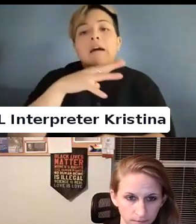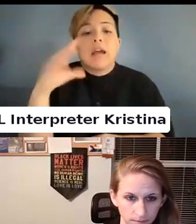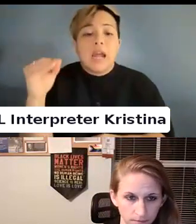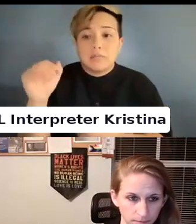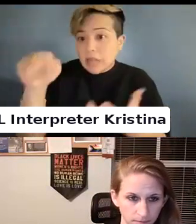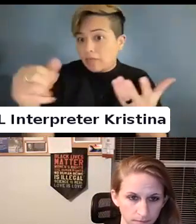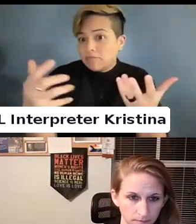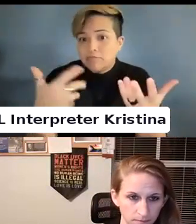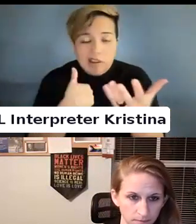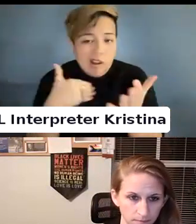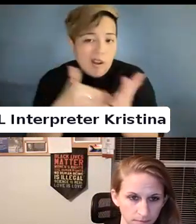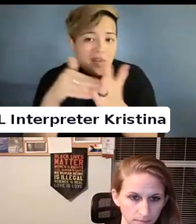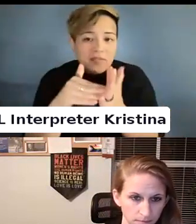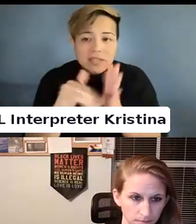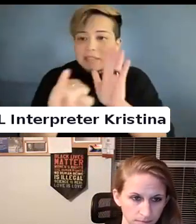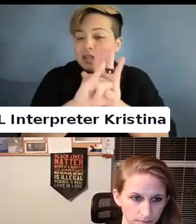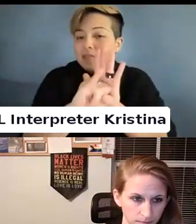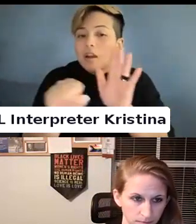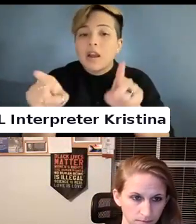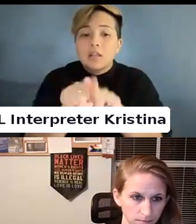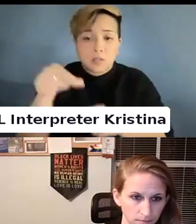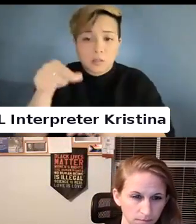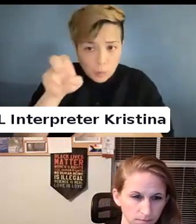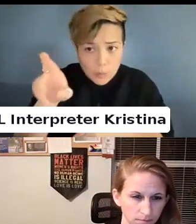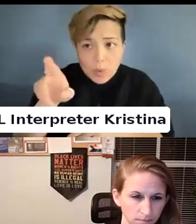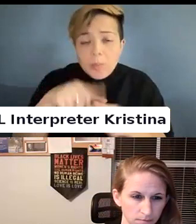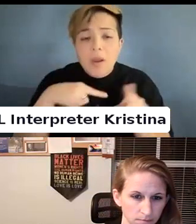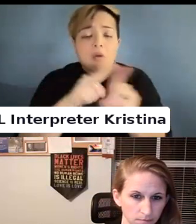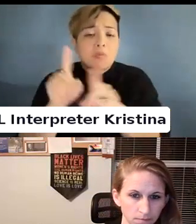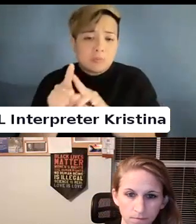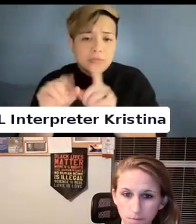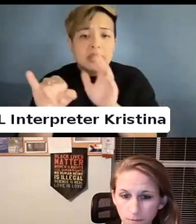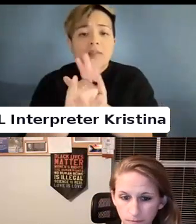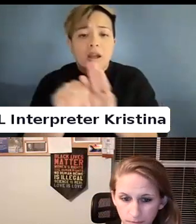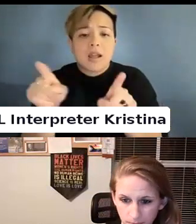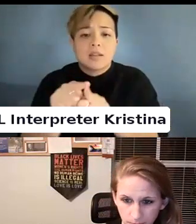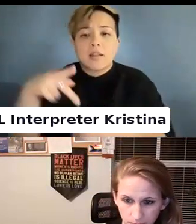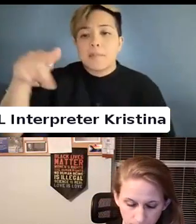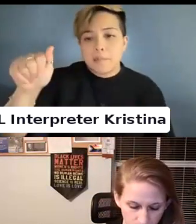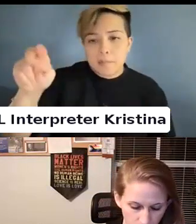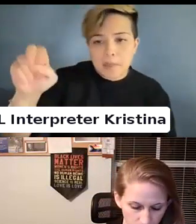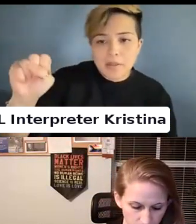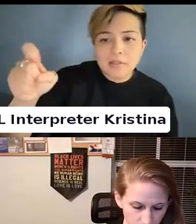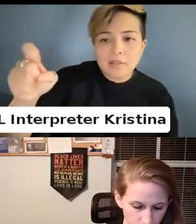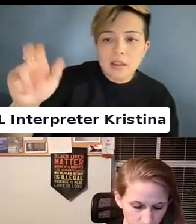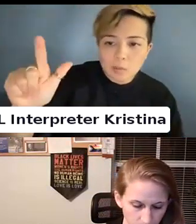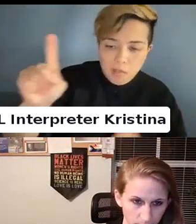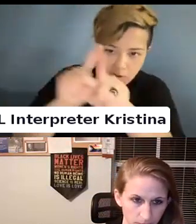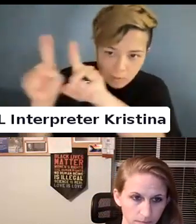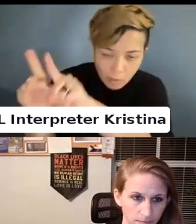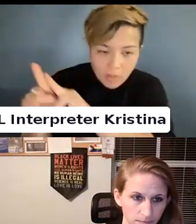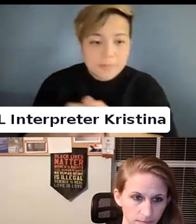I often identify as queer but I also identify as pansexual as well.